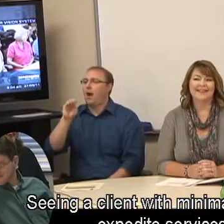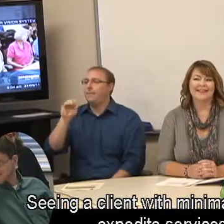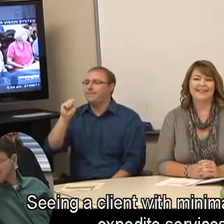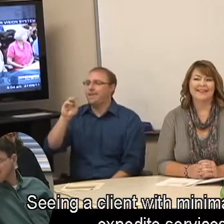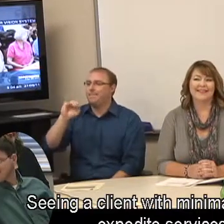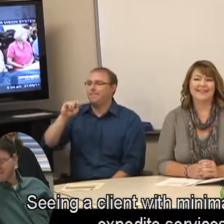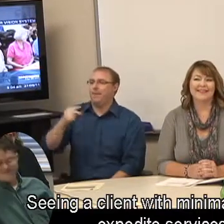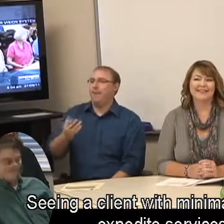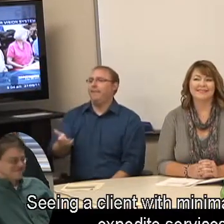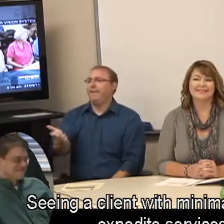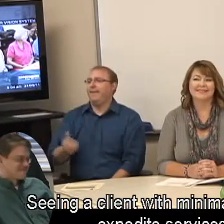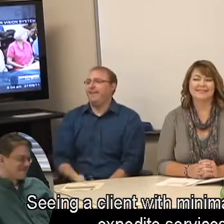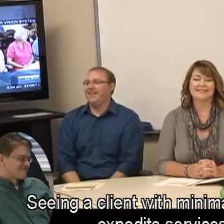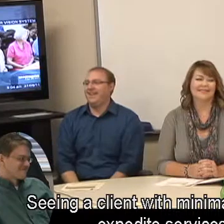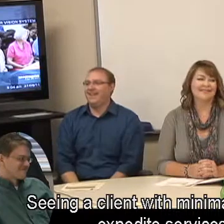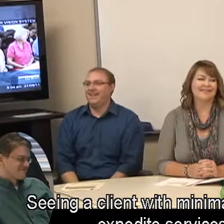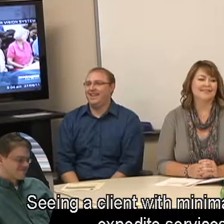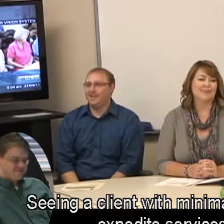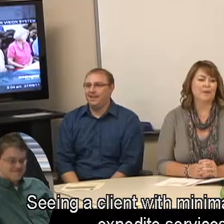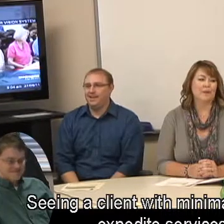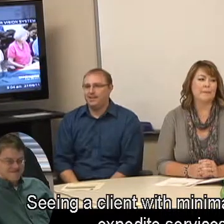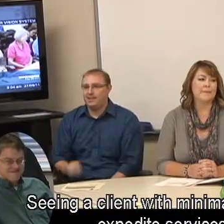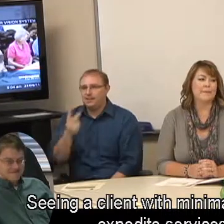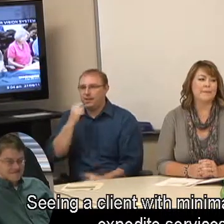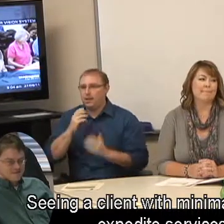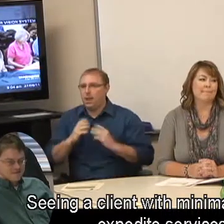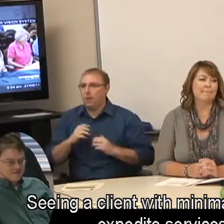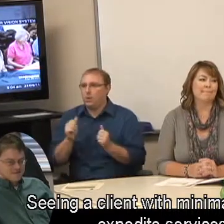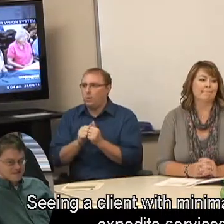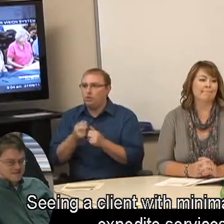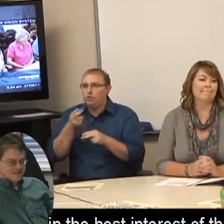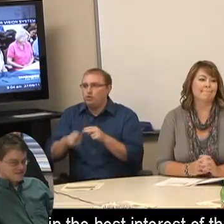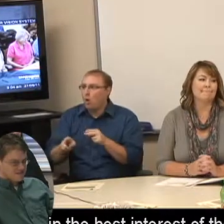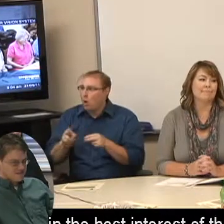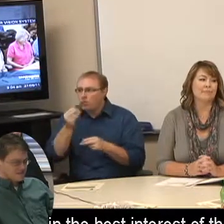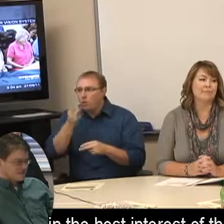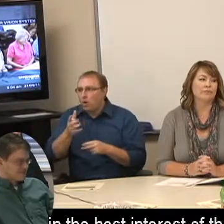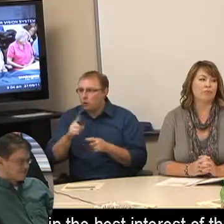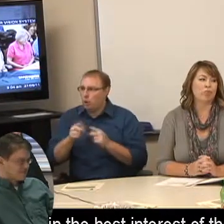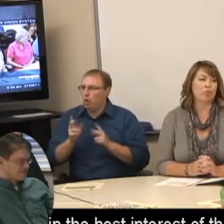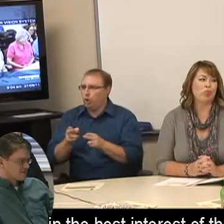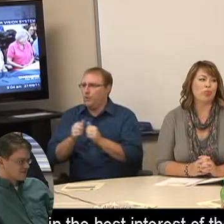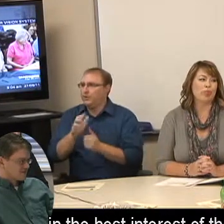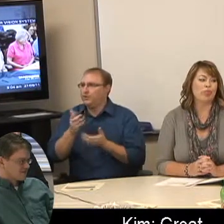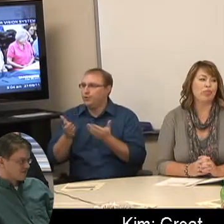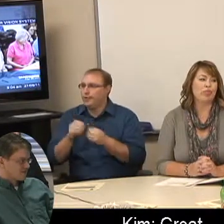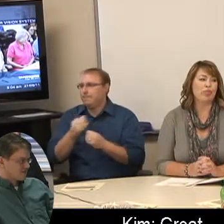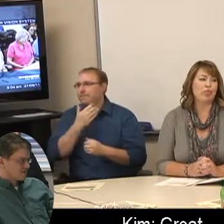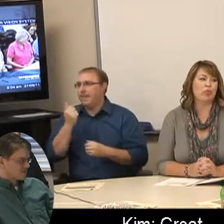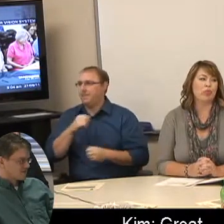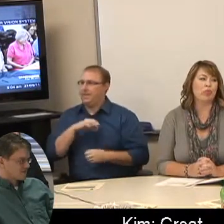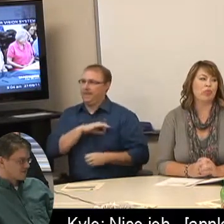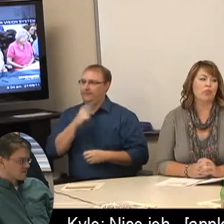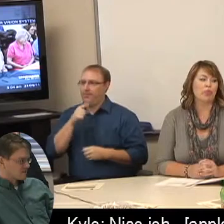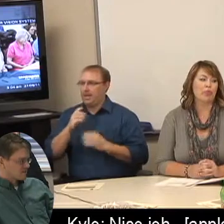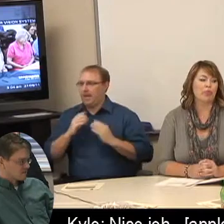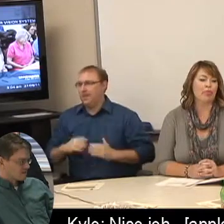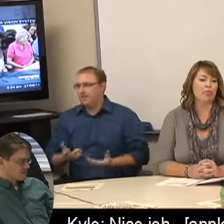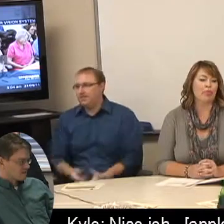Seeing a client with minimal notice to expedite services in the best interest of the client. Kim: Great. Kyle: Nice job.